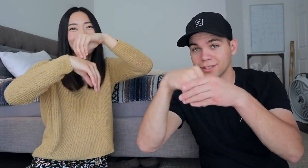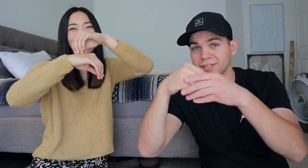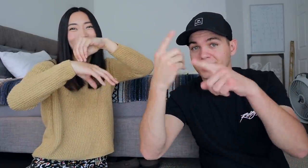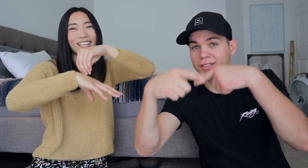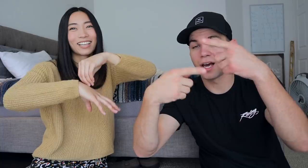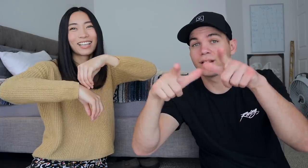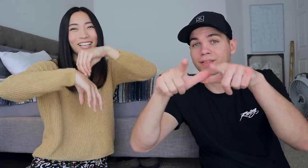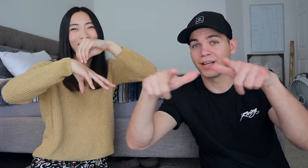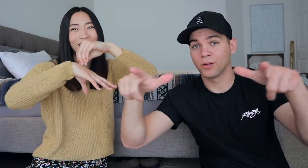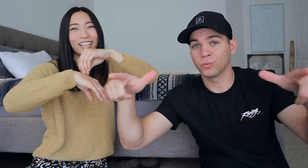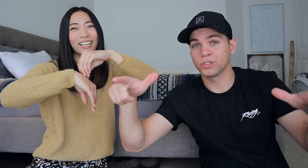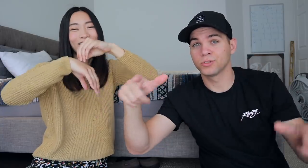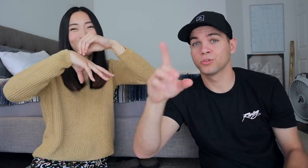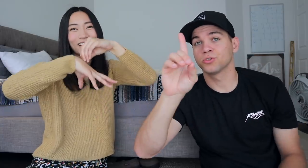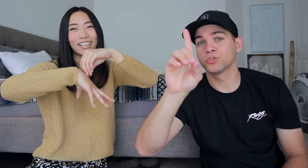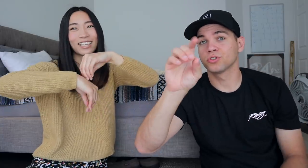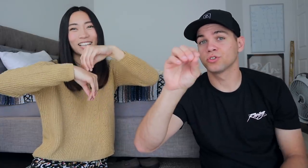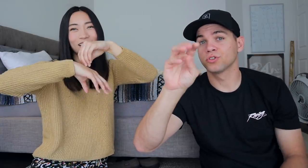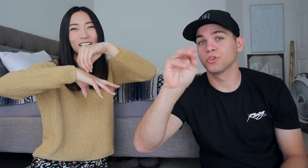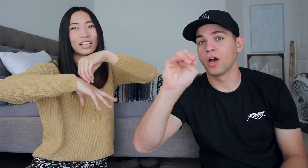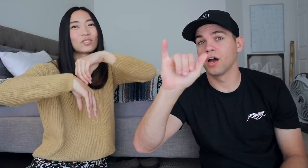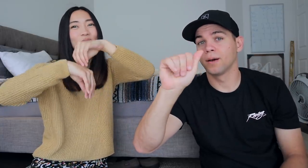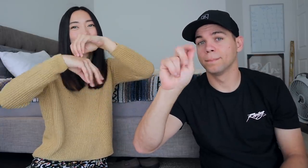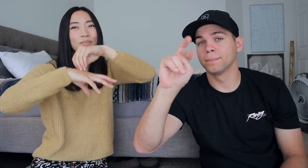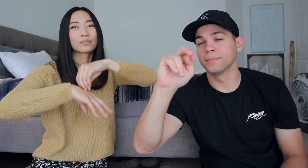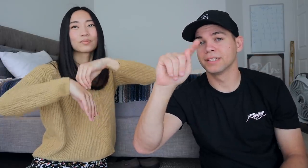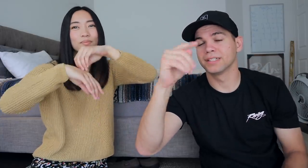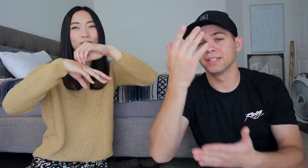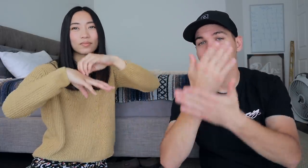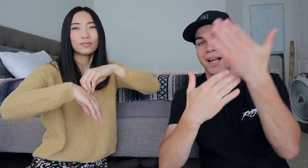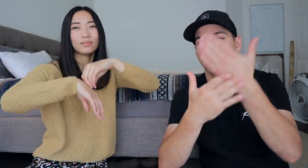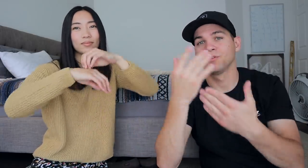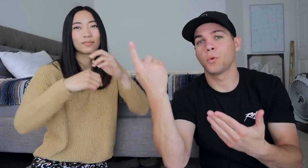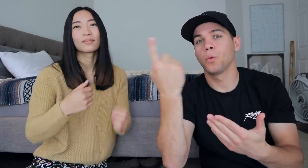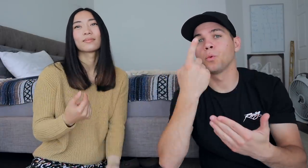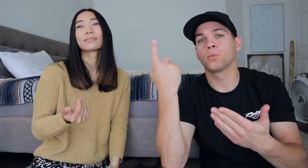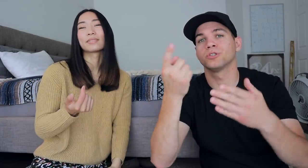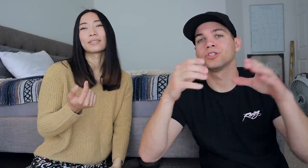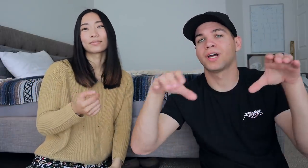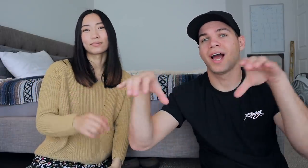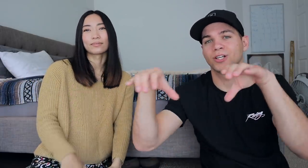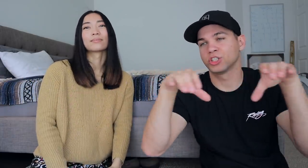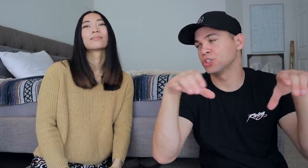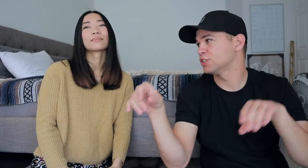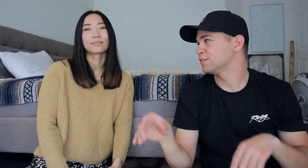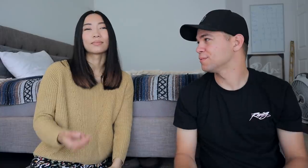Remember in sign language the dominant hand is always doing the action